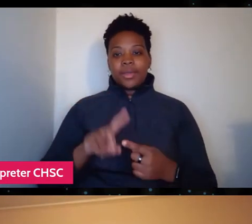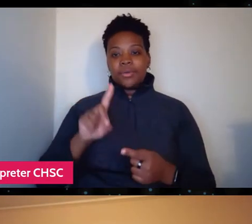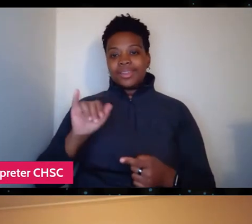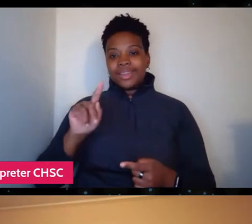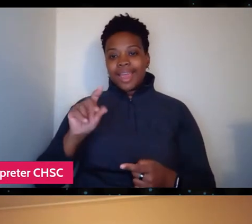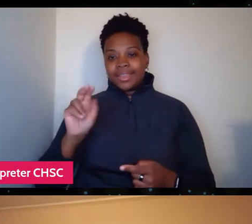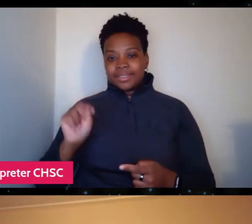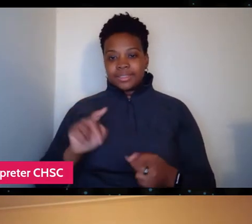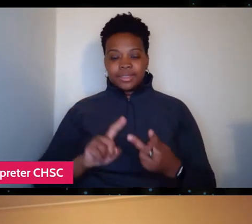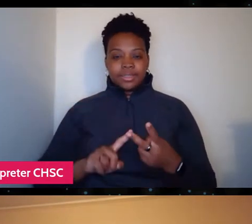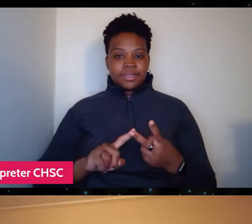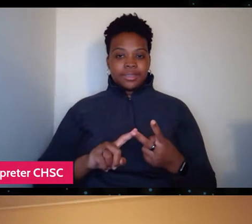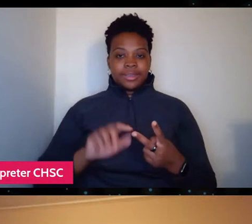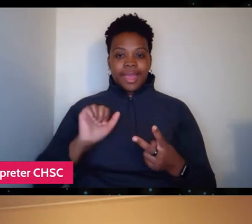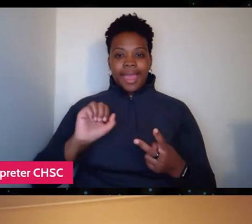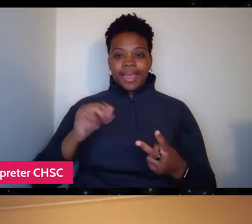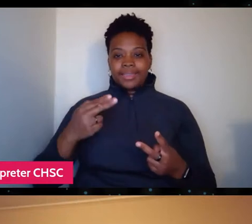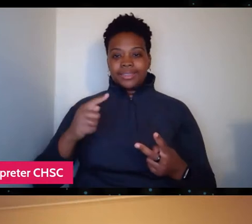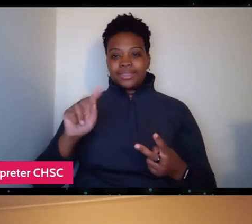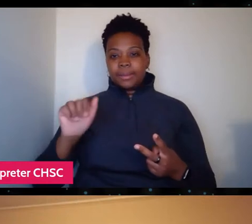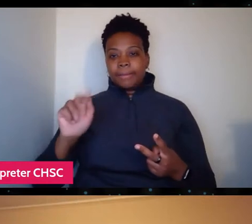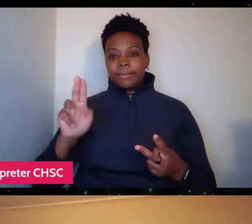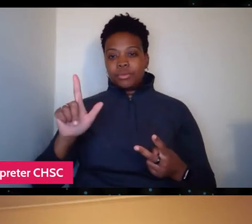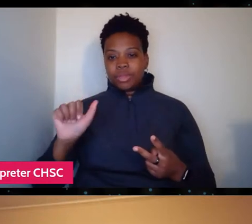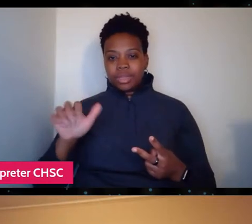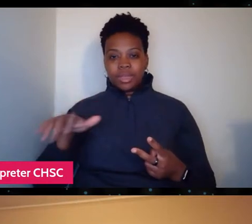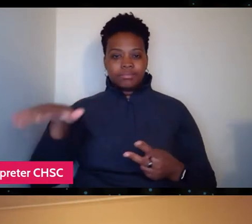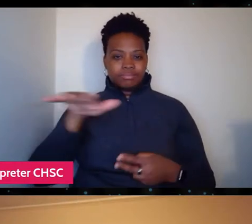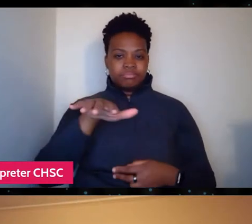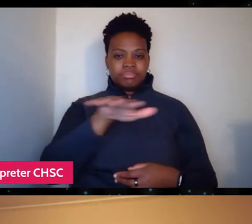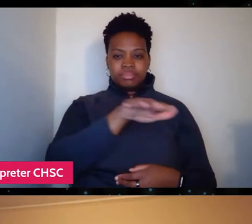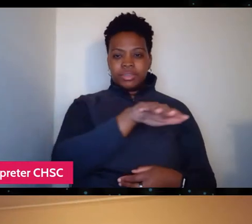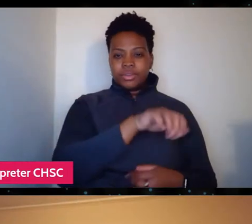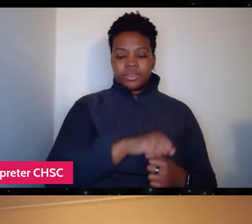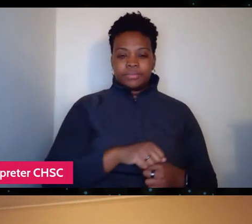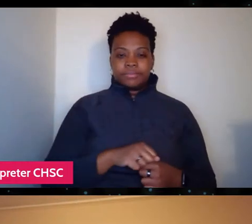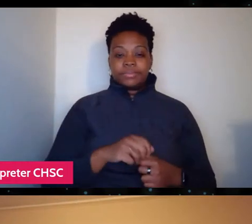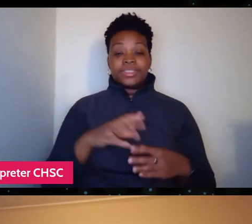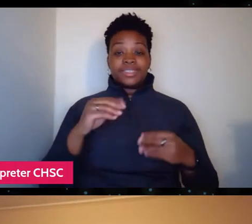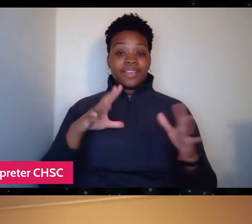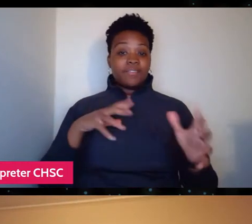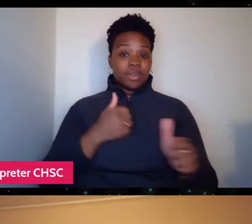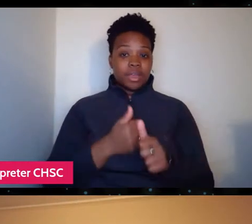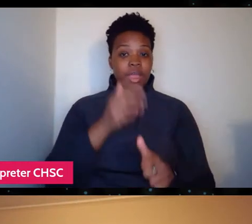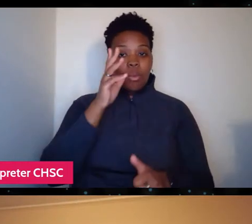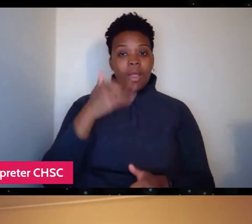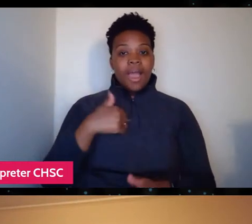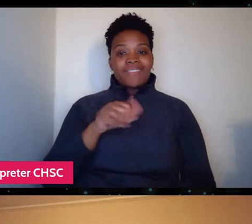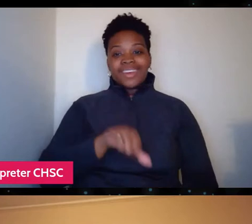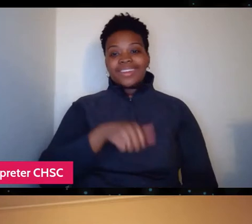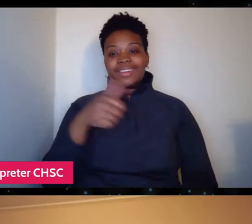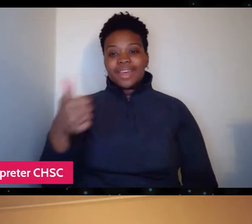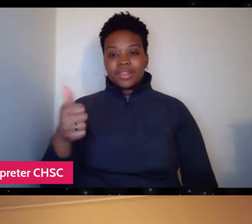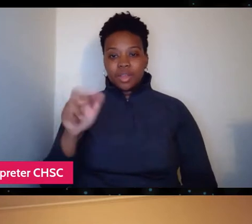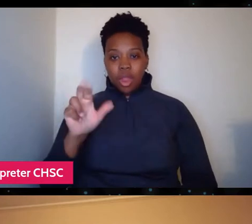And just to bring things entirely up to date, there will be another Remote Area Medical in Columbus